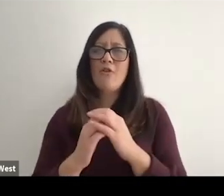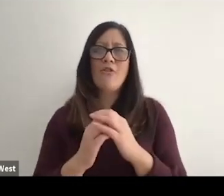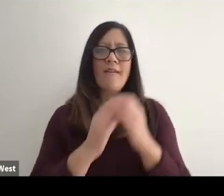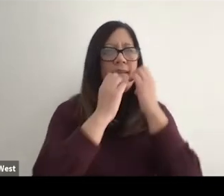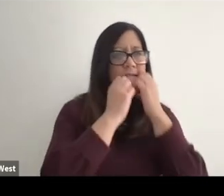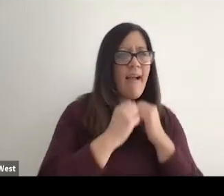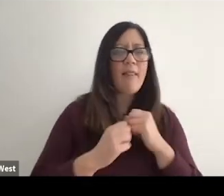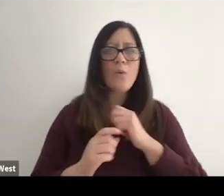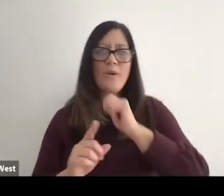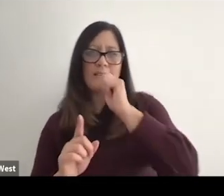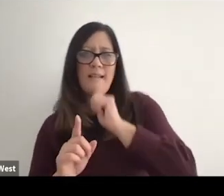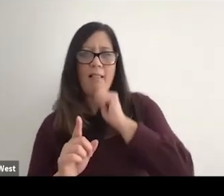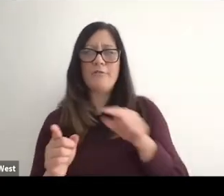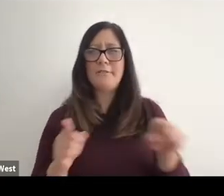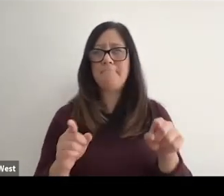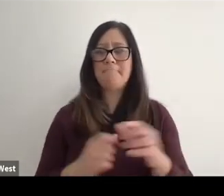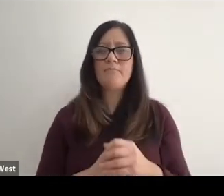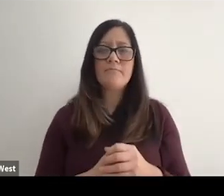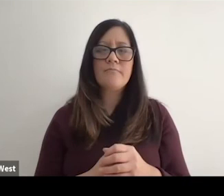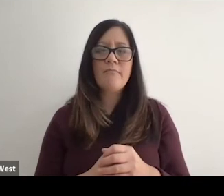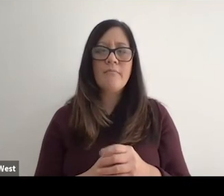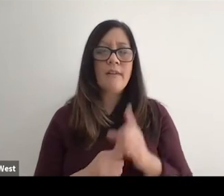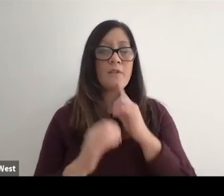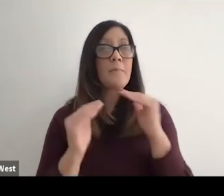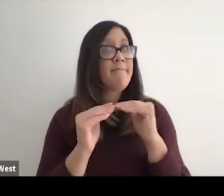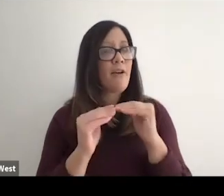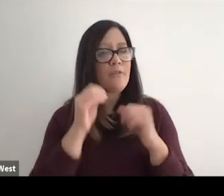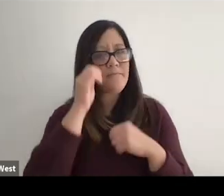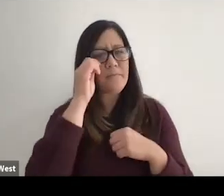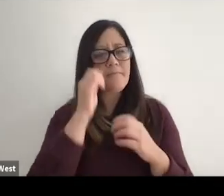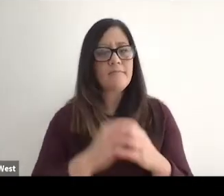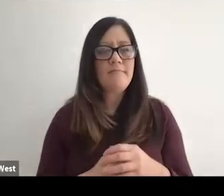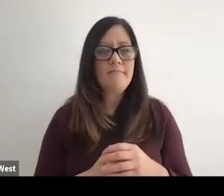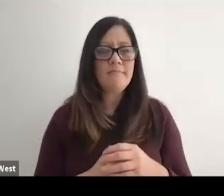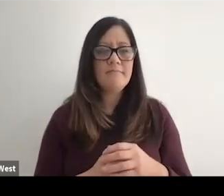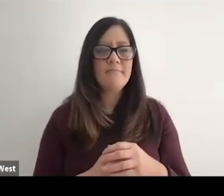of value versus tolerance. Mindset to be fair. We don't don't do TV like everybody